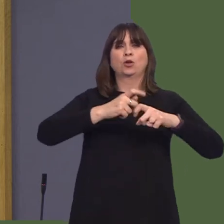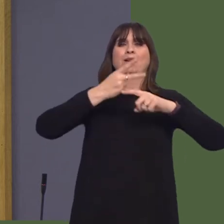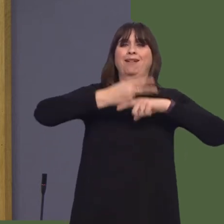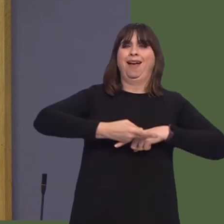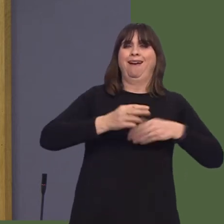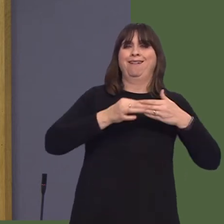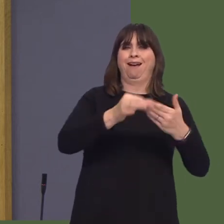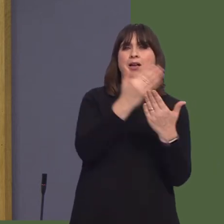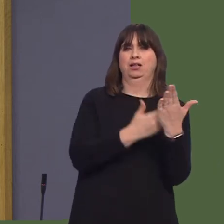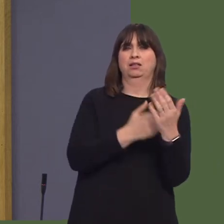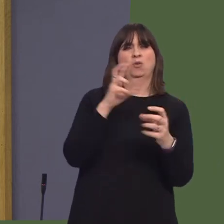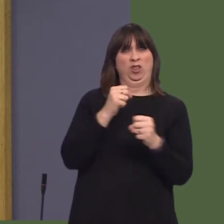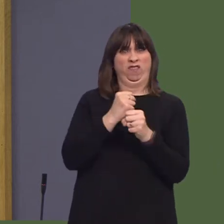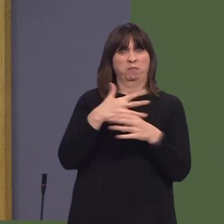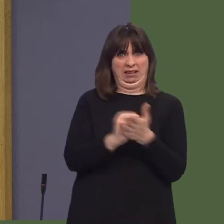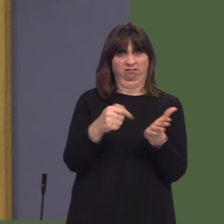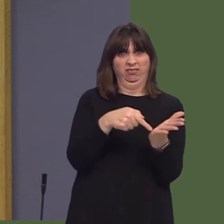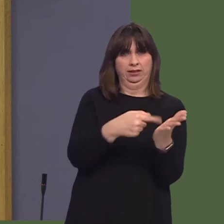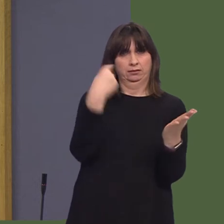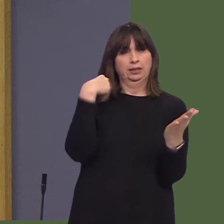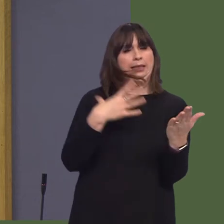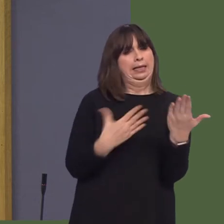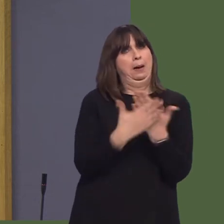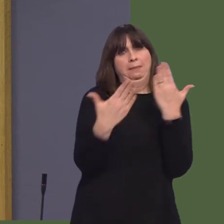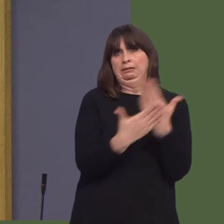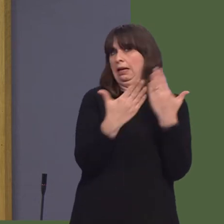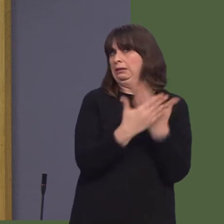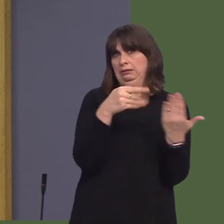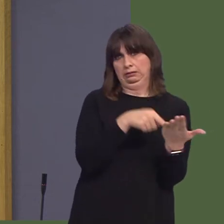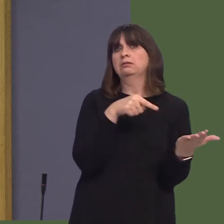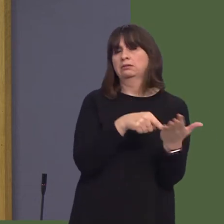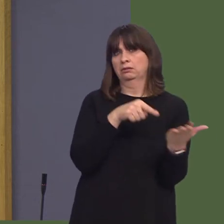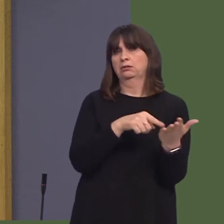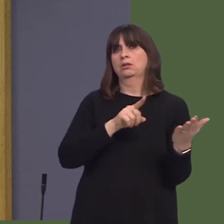Conservative Party, to be vocal in support of the lagoon. Y Llywydd / The Llywydd: Now question 6óLeanne Wood. Leanne Wood AM: 6.